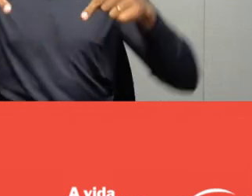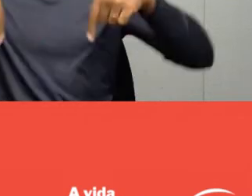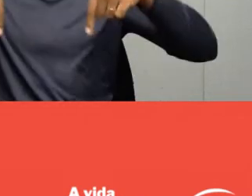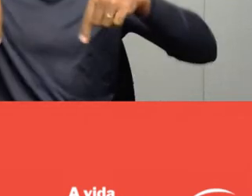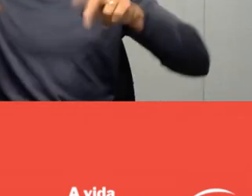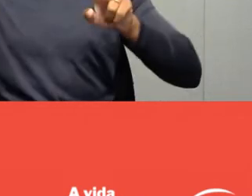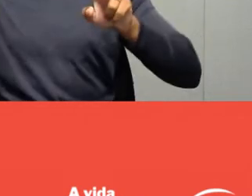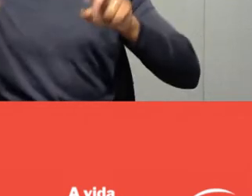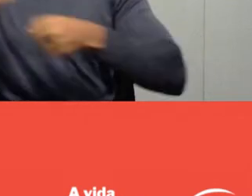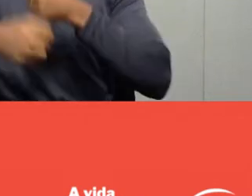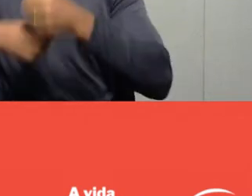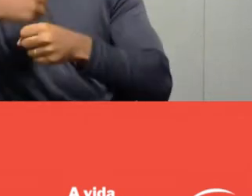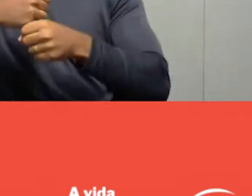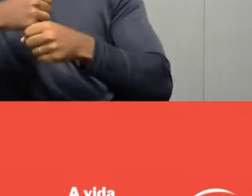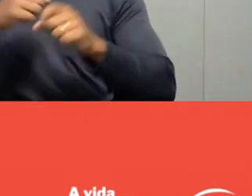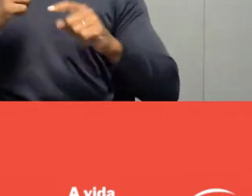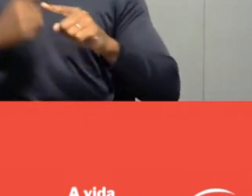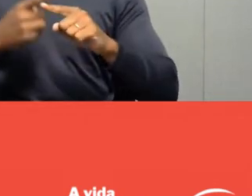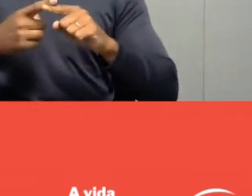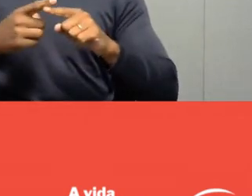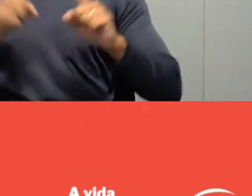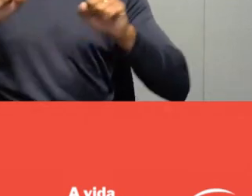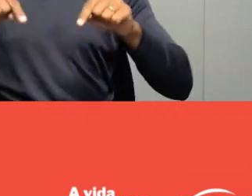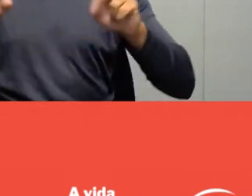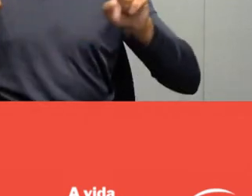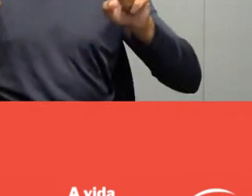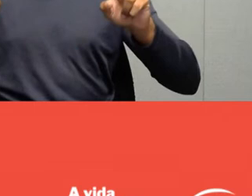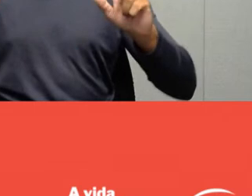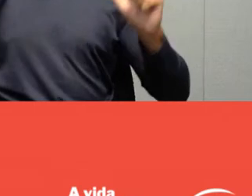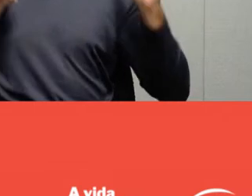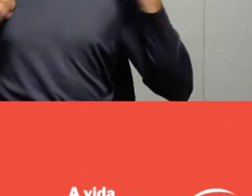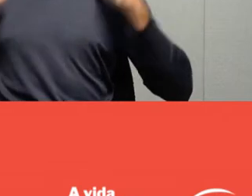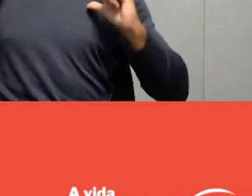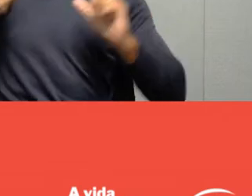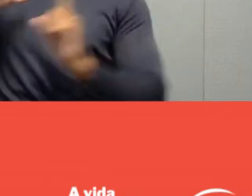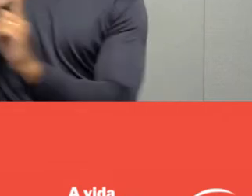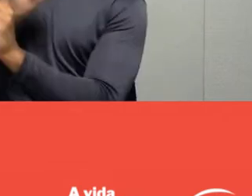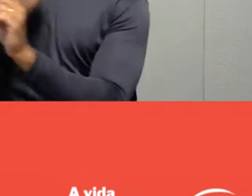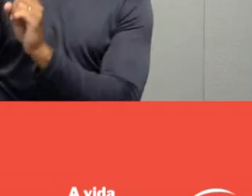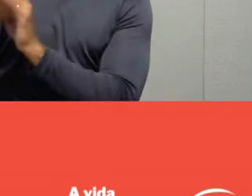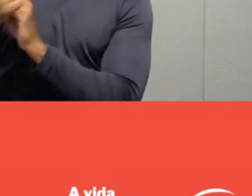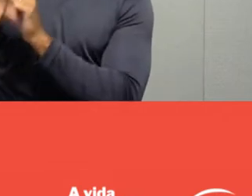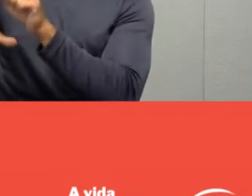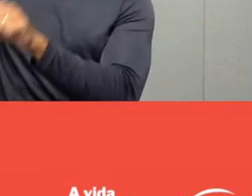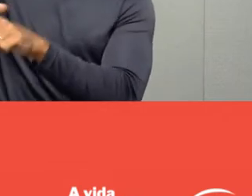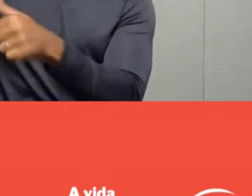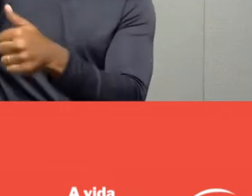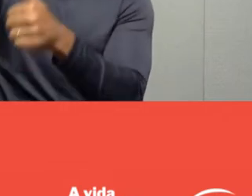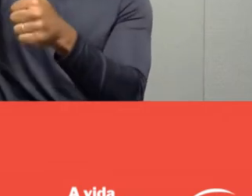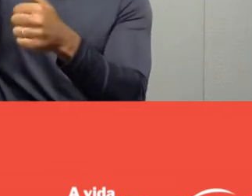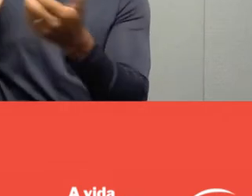which is leisure for social transformation. So, if you allow me to do a brief reading,